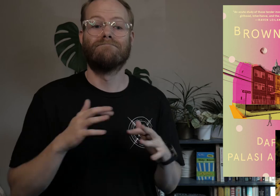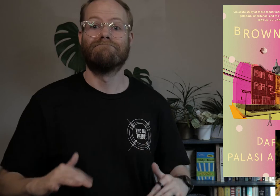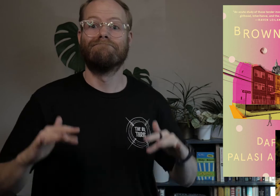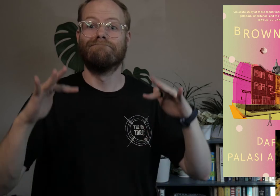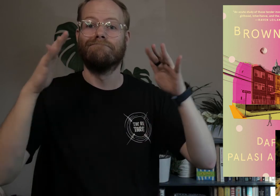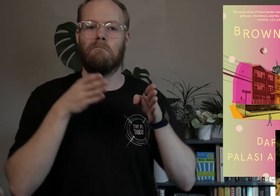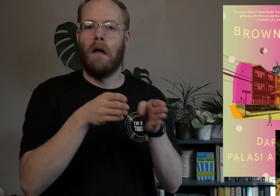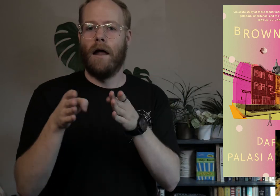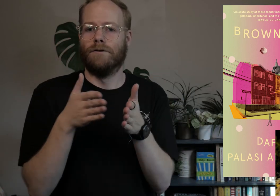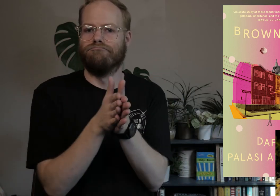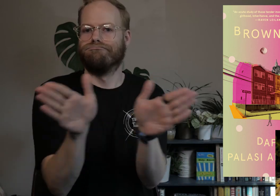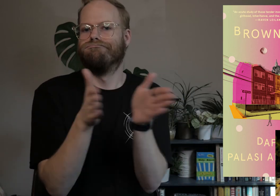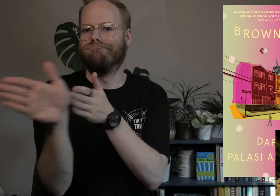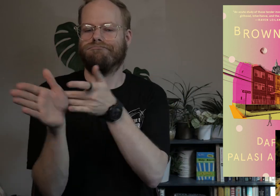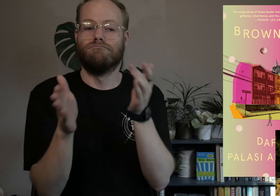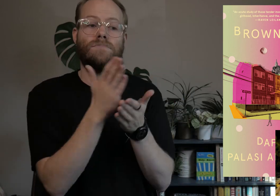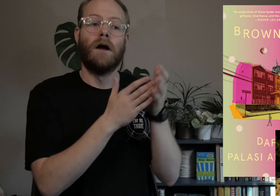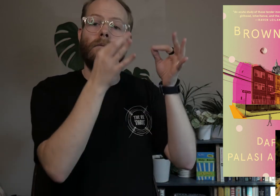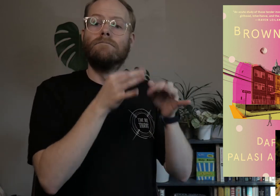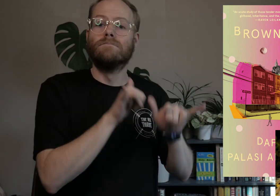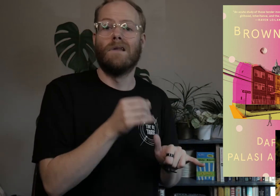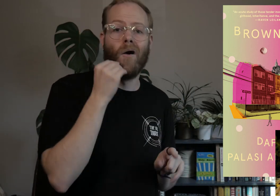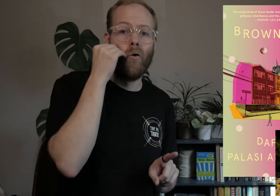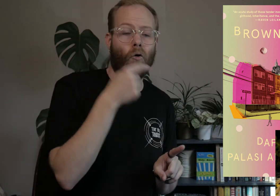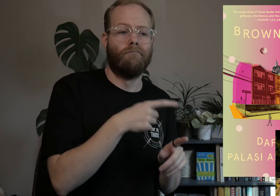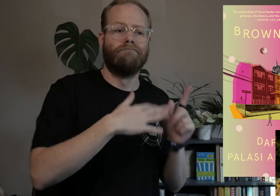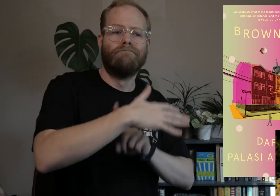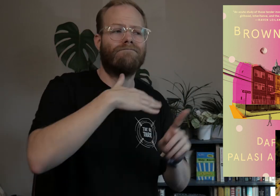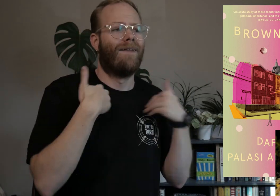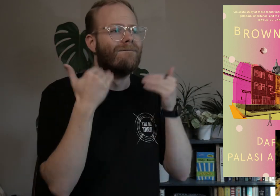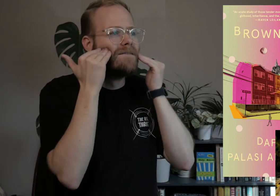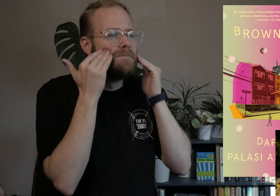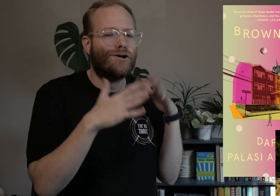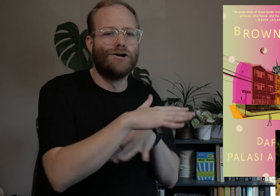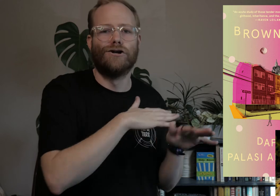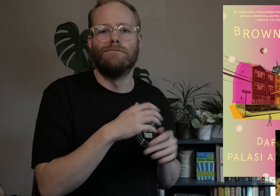As they age, their paths diverge - some choose to remain home, surrounded by familiarity,